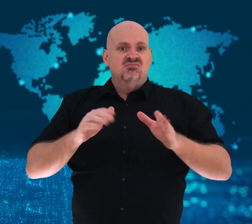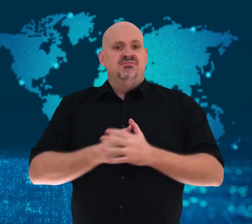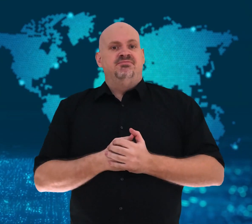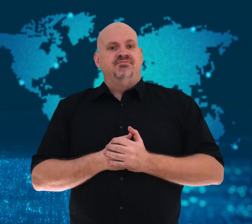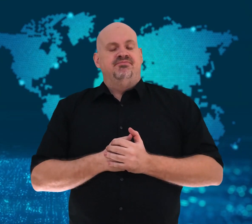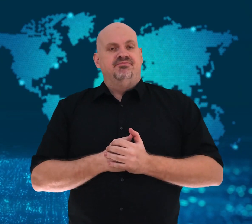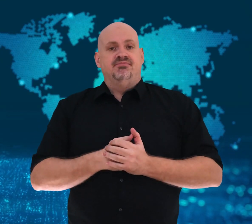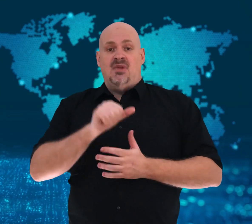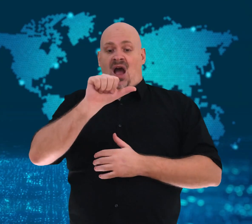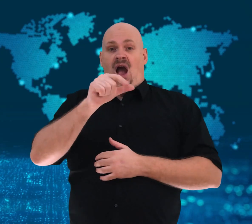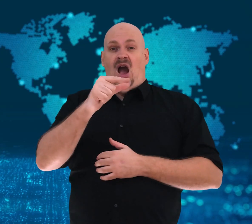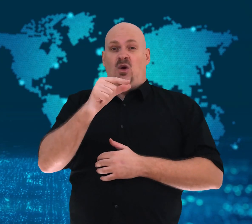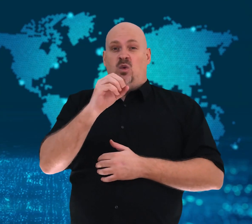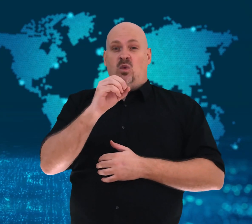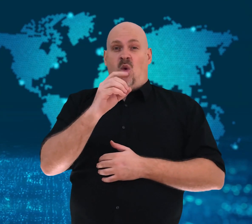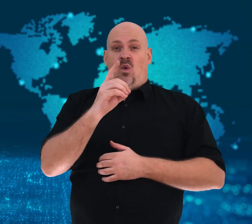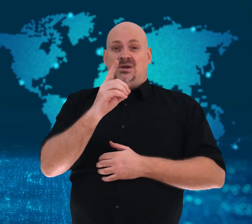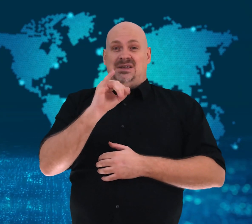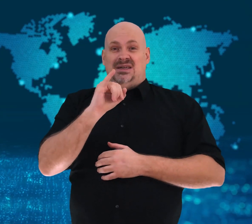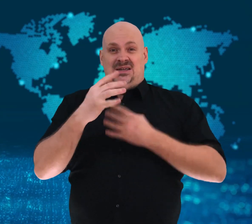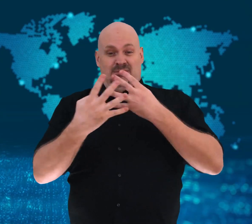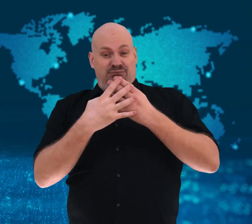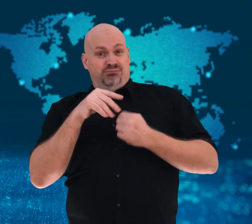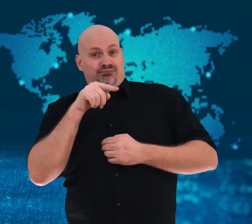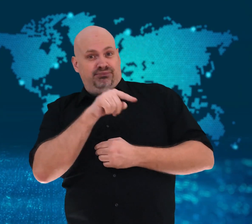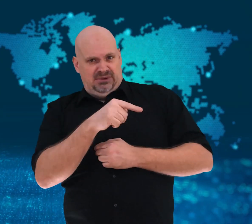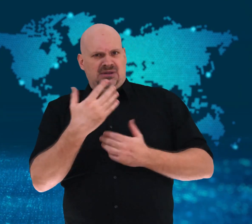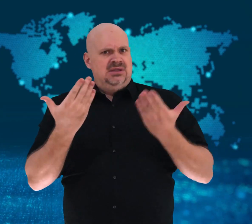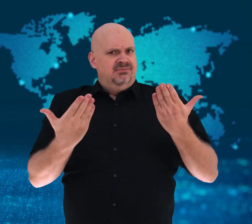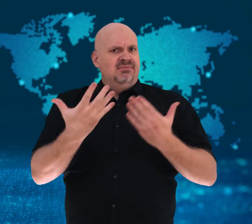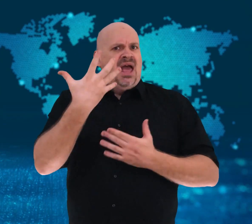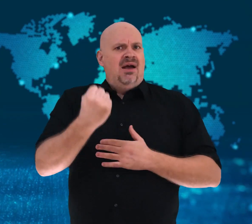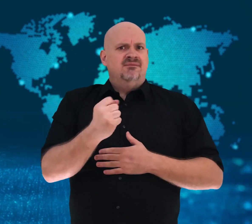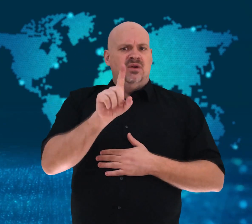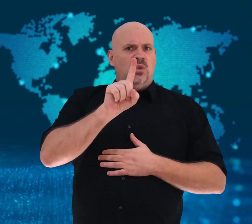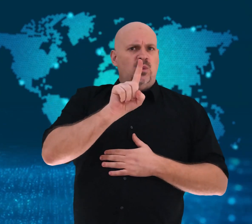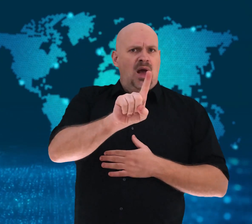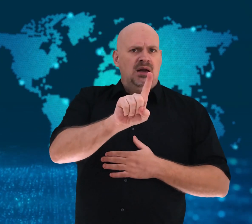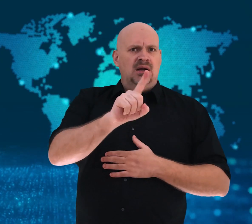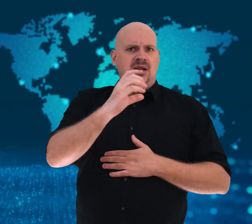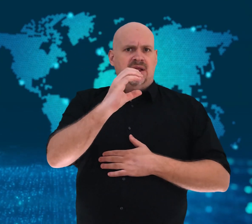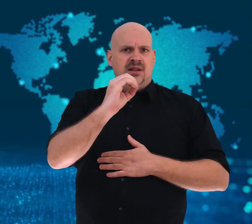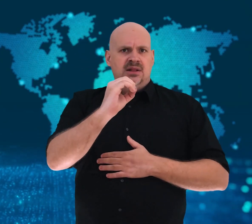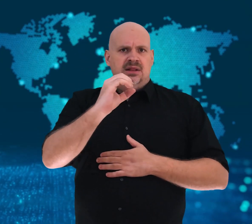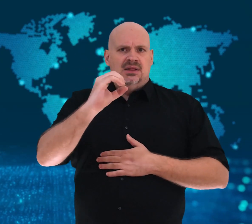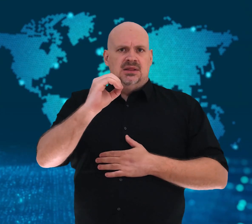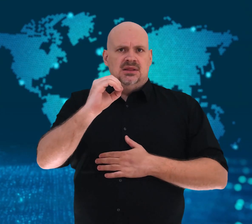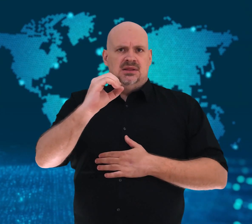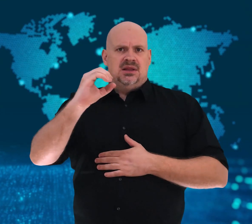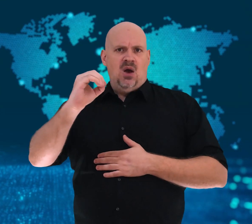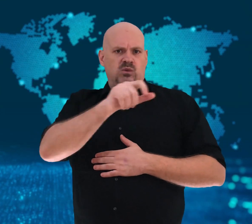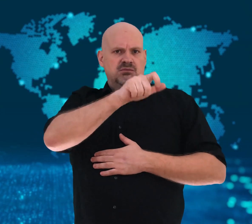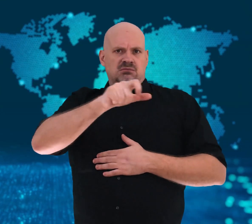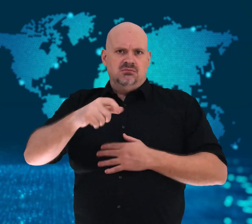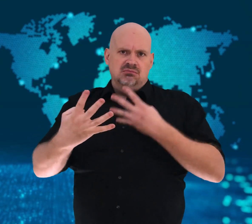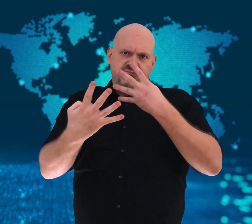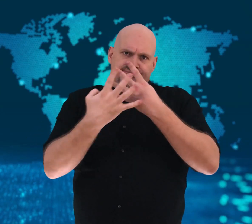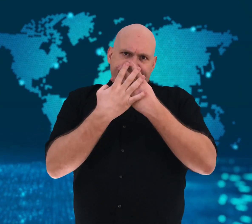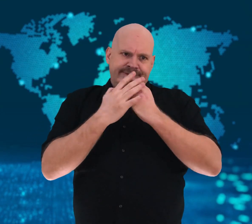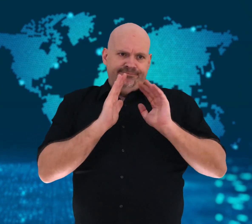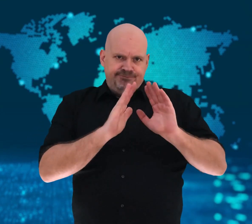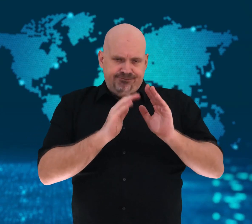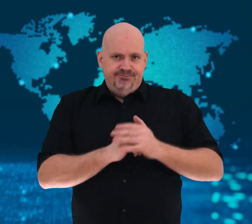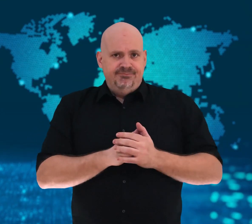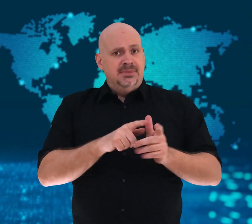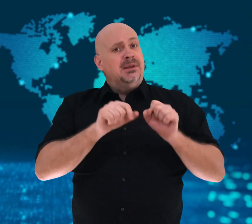that the attacks must be stopped with brutal force if necessary.